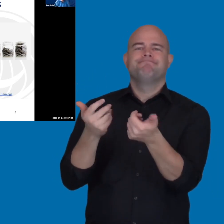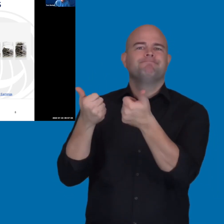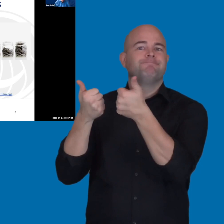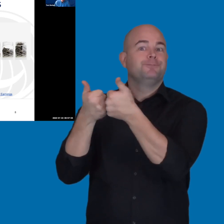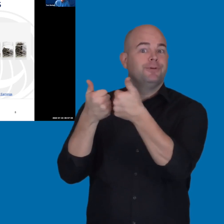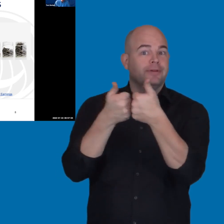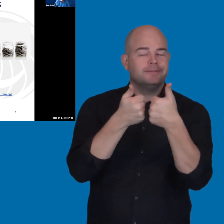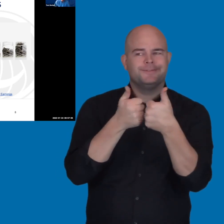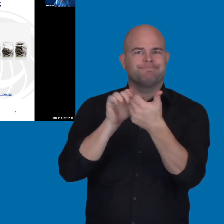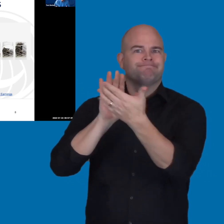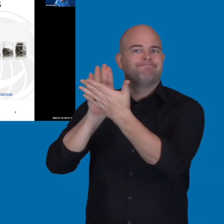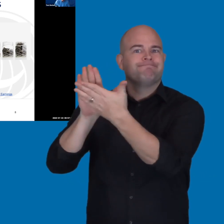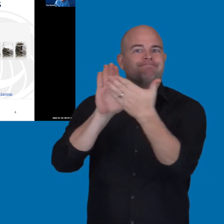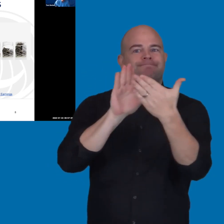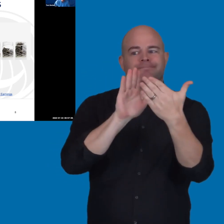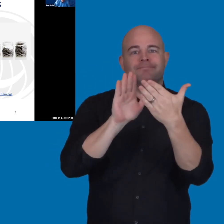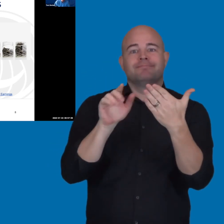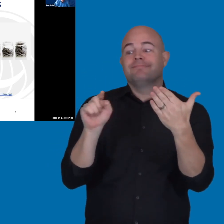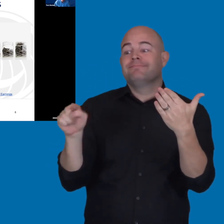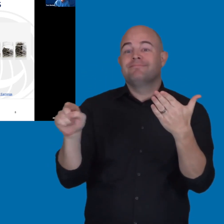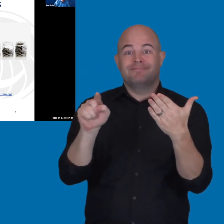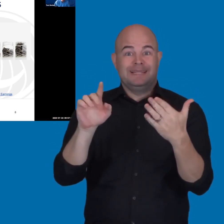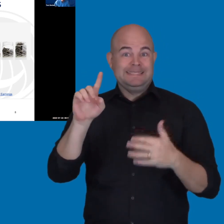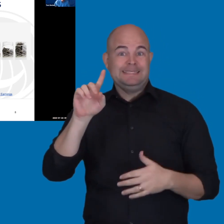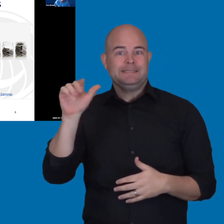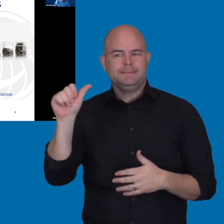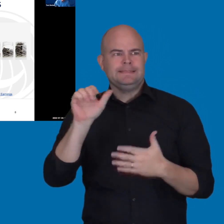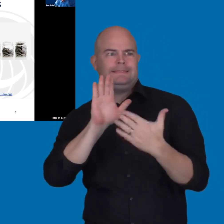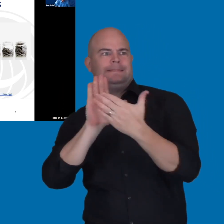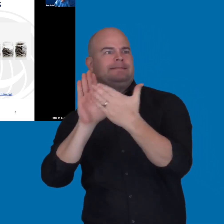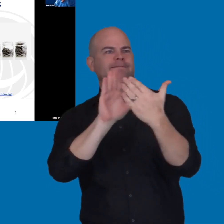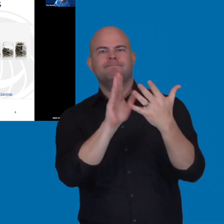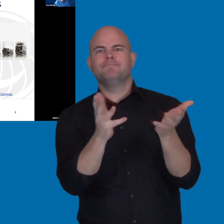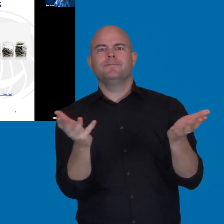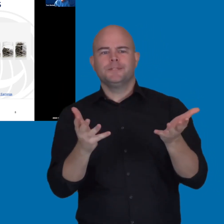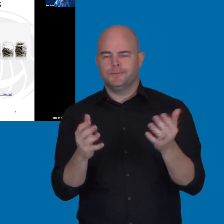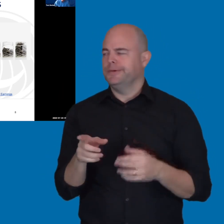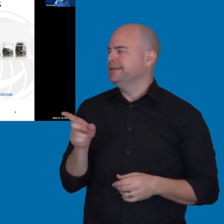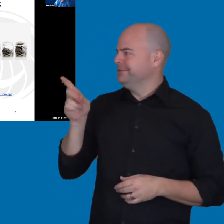of the challenges that individuals with disabilities are kind of facing.